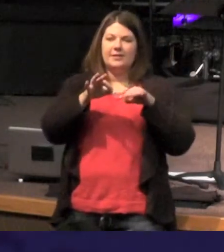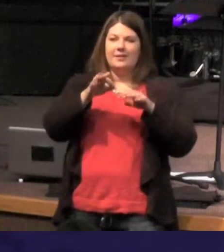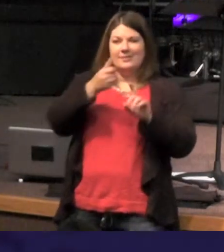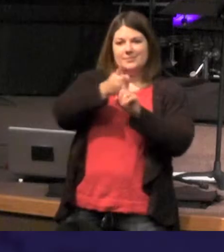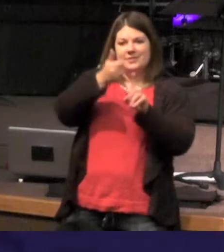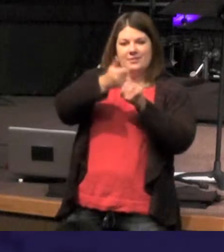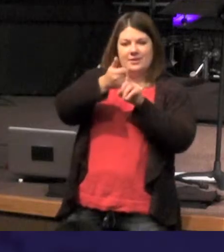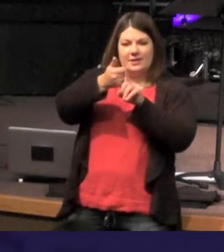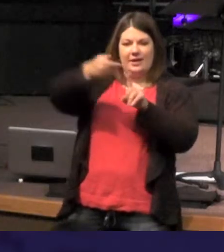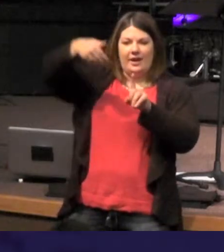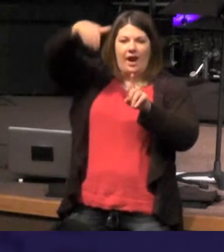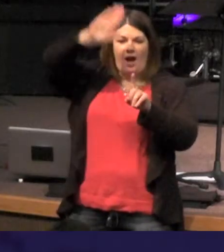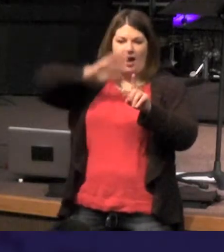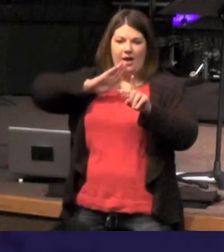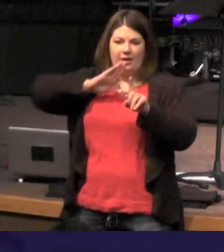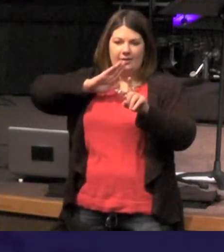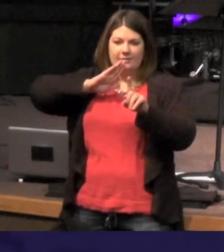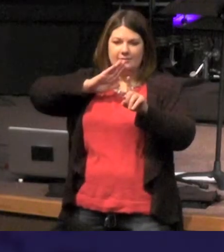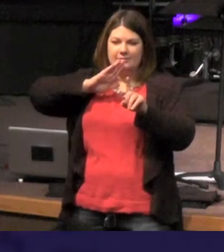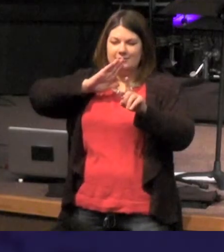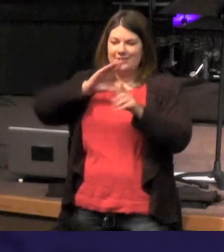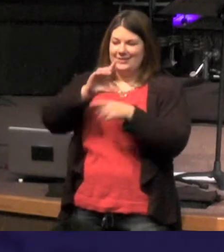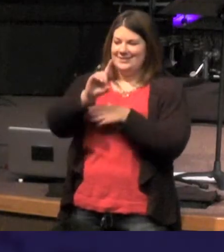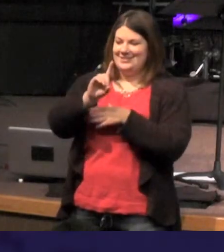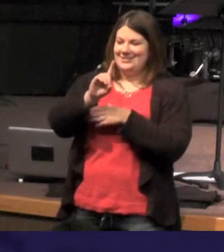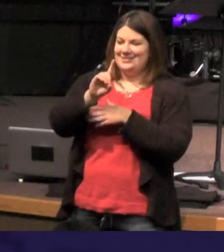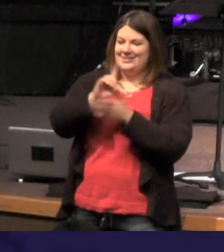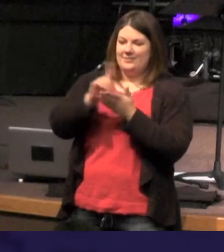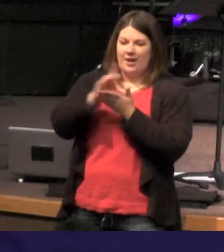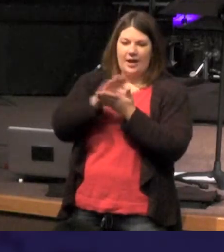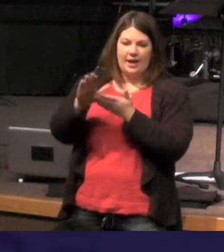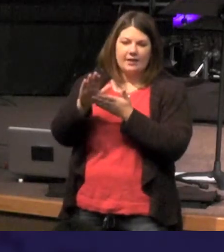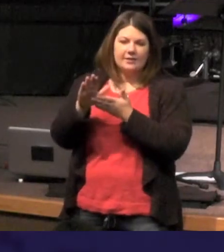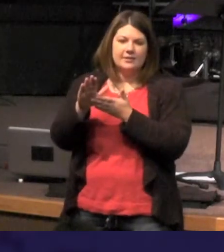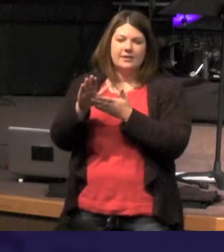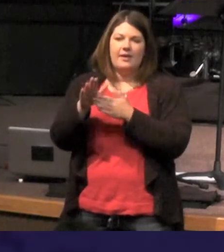of Jesus - they contain a false statement who Jesus is